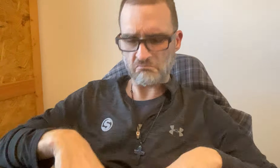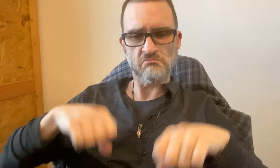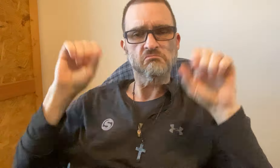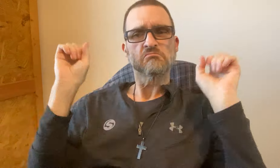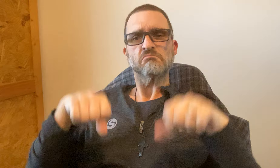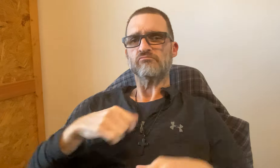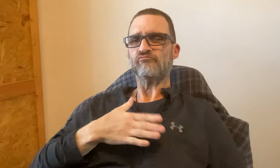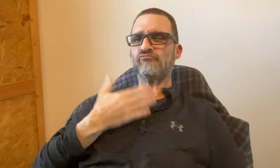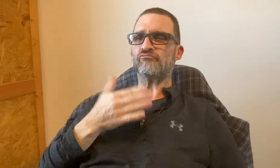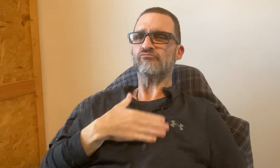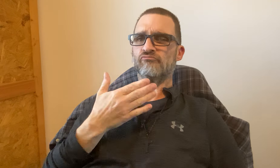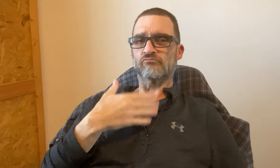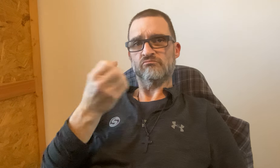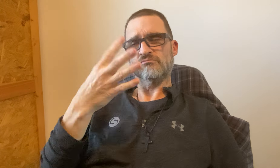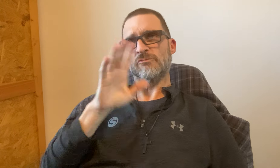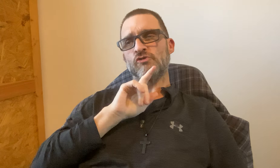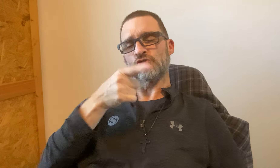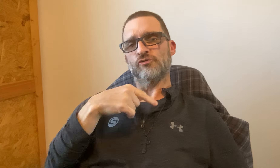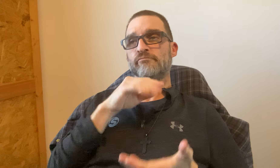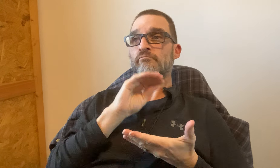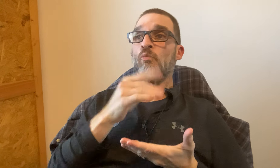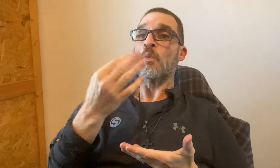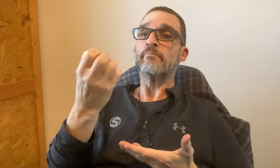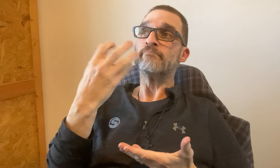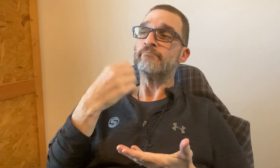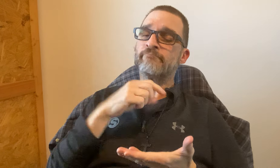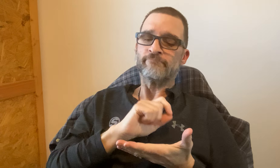WE CAN DO THAT. We'd be more than happy to help you.